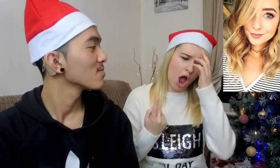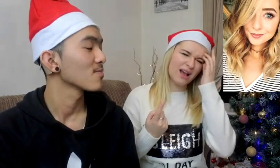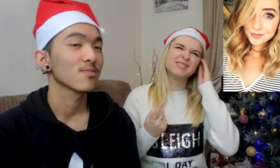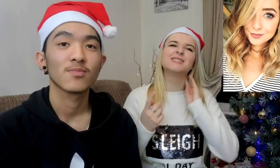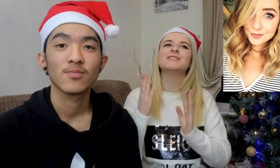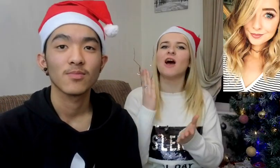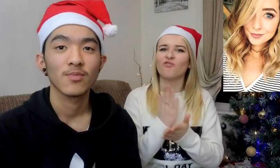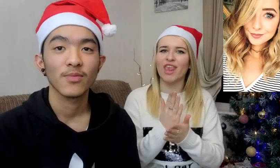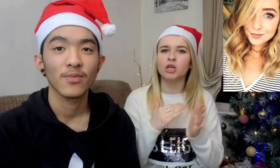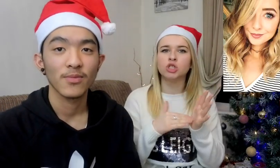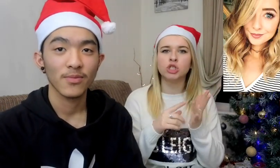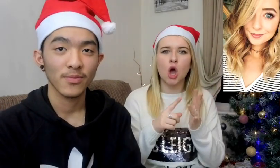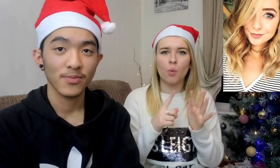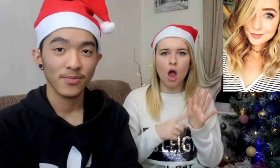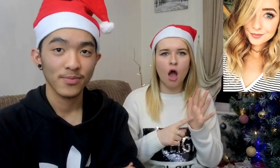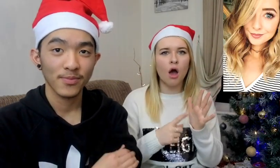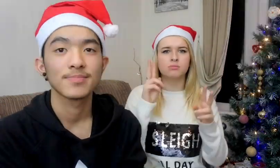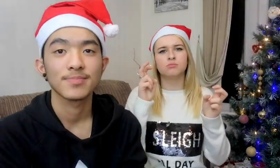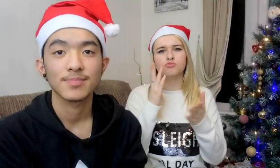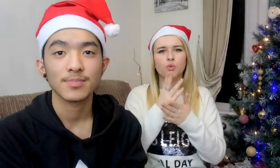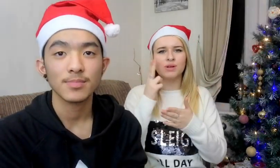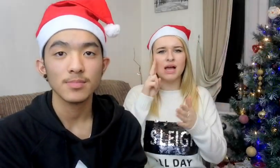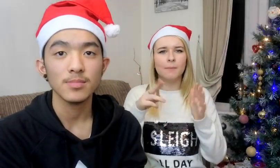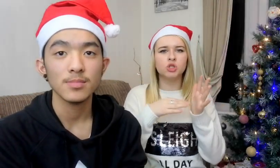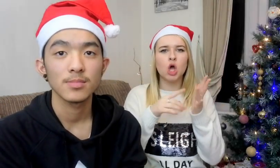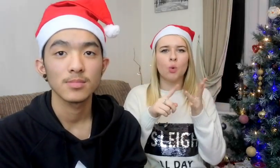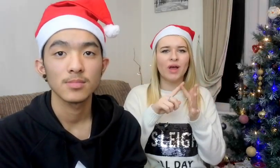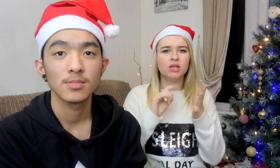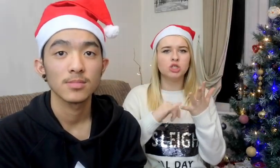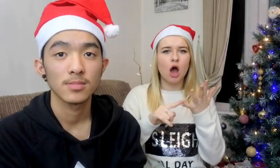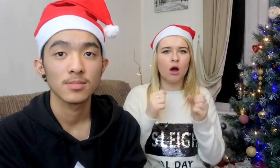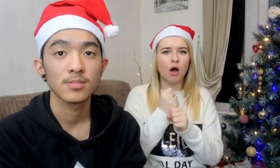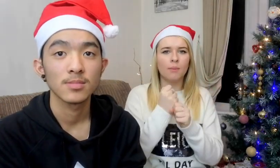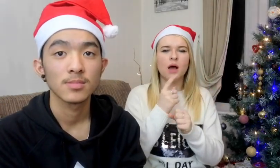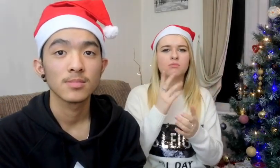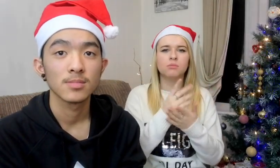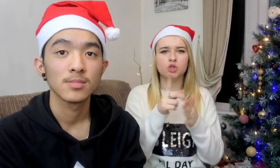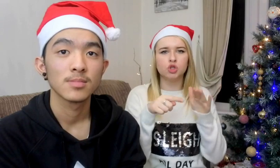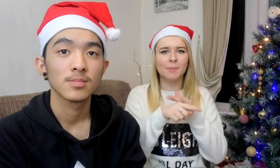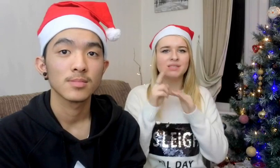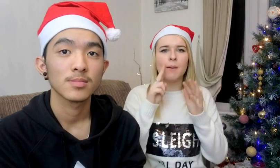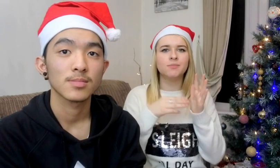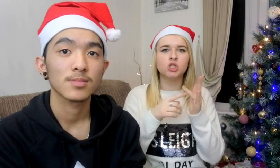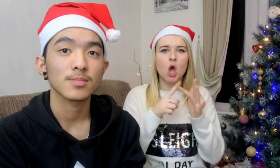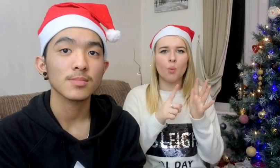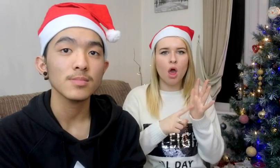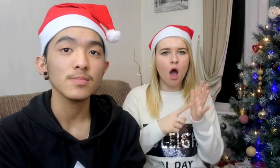My one is definitely Zoella! Basically, her real name is Zoe Sugg